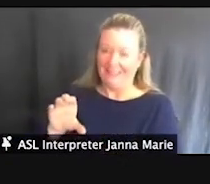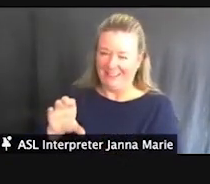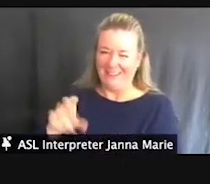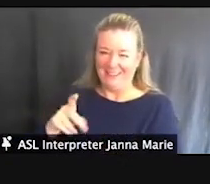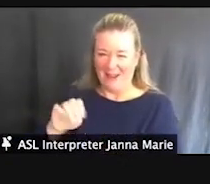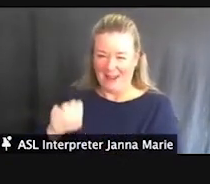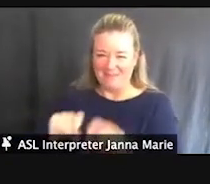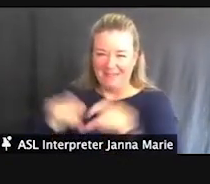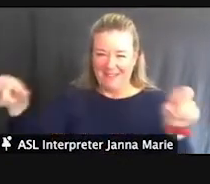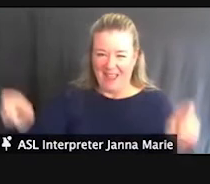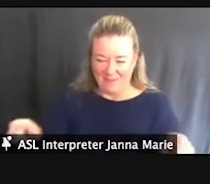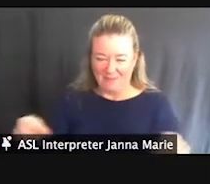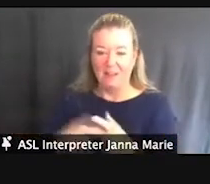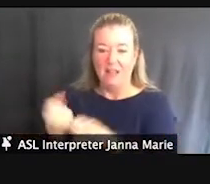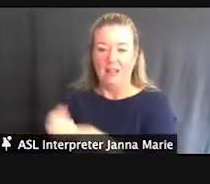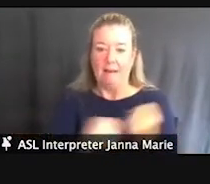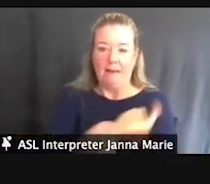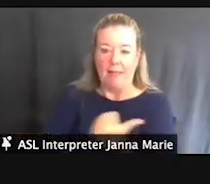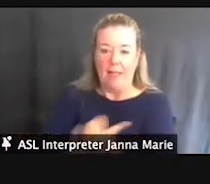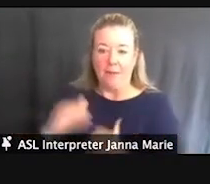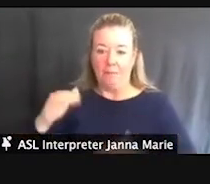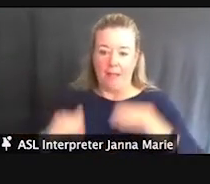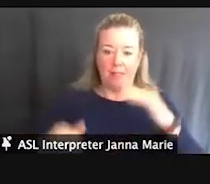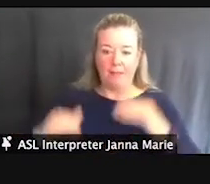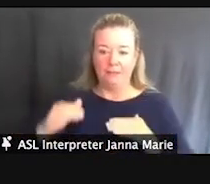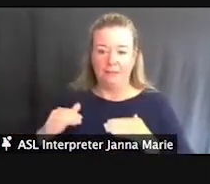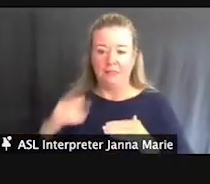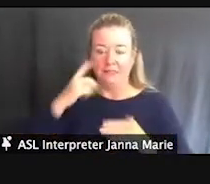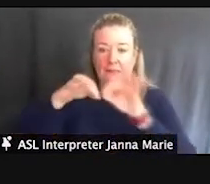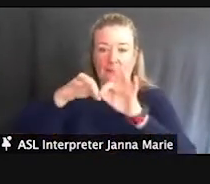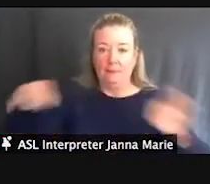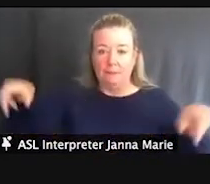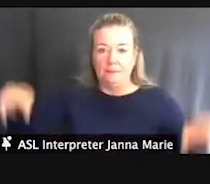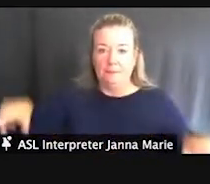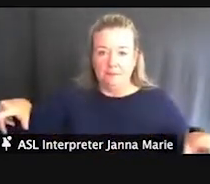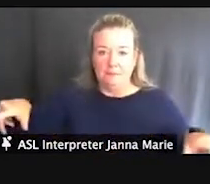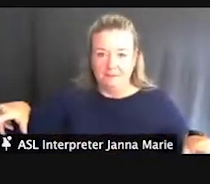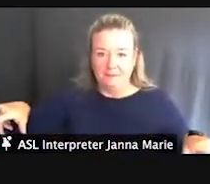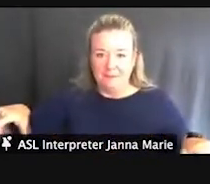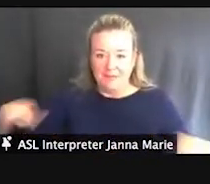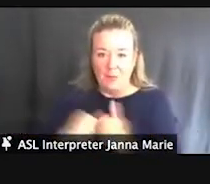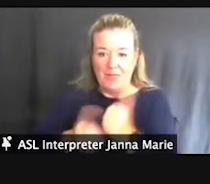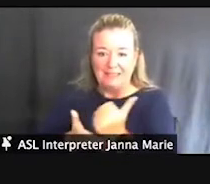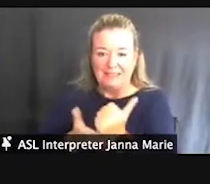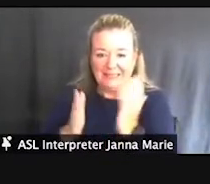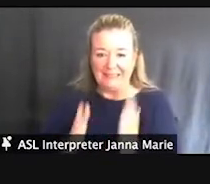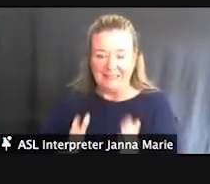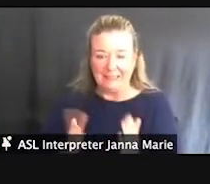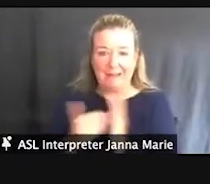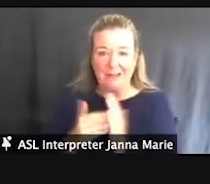some, some buoyancy mechanisms there as well, with an assistant there too, to again get some folks out and really enjoy the outdoors.